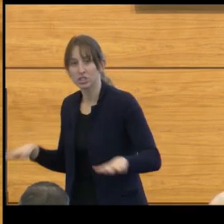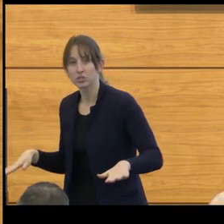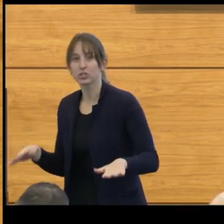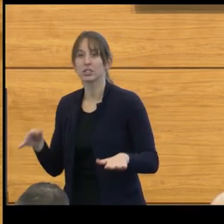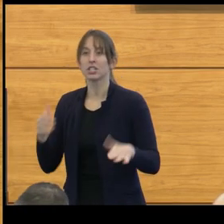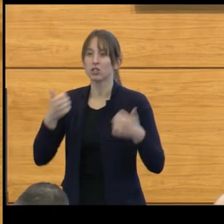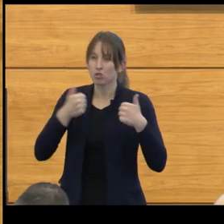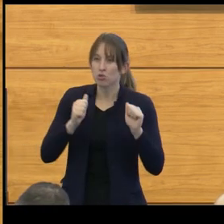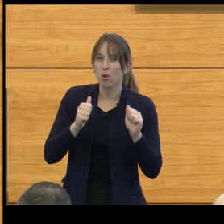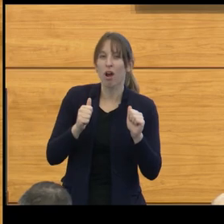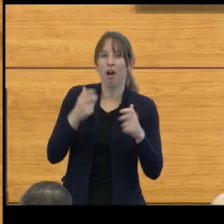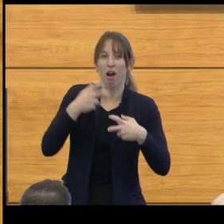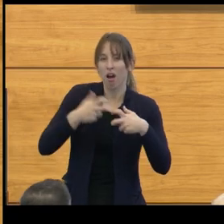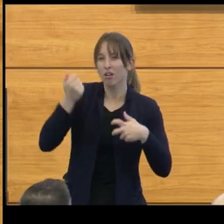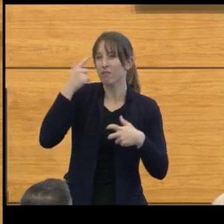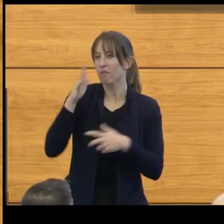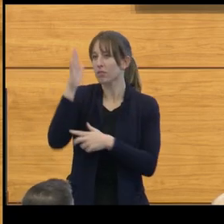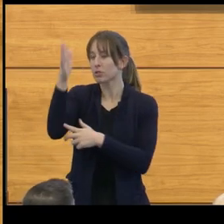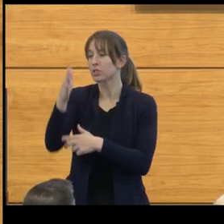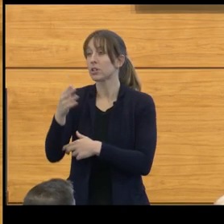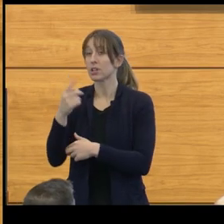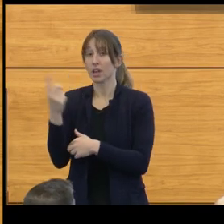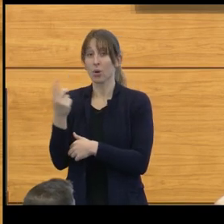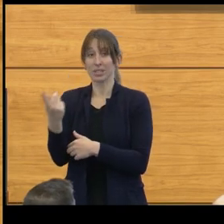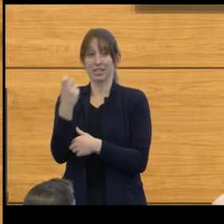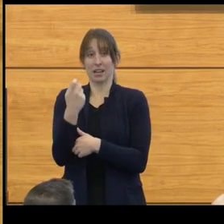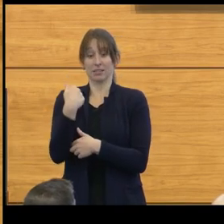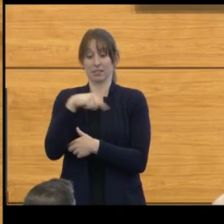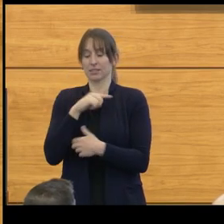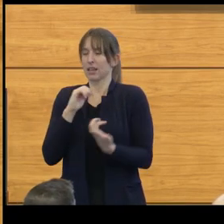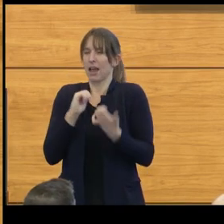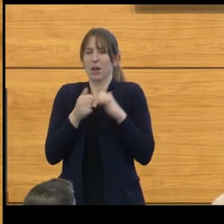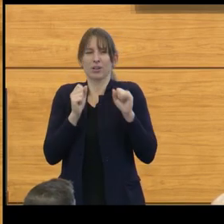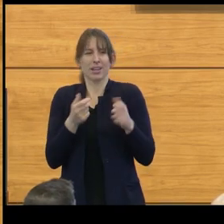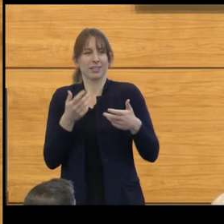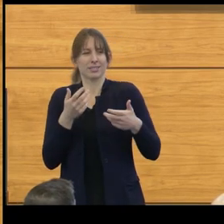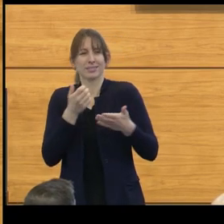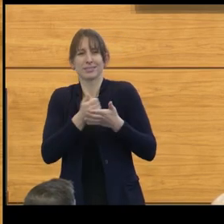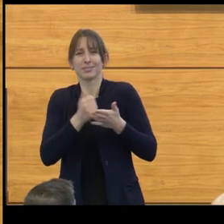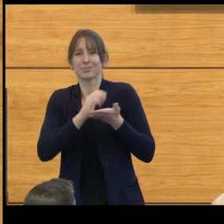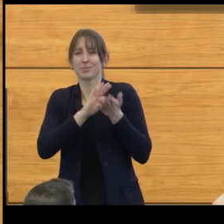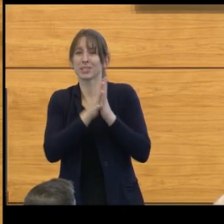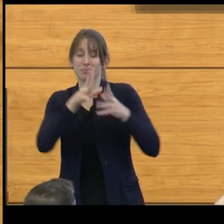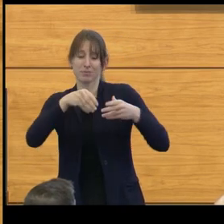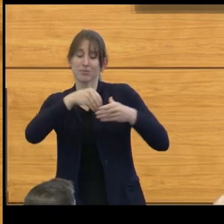And they often ask us how they can help become part of the future for other children.